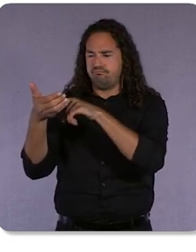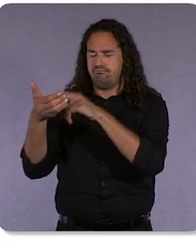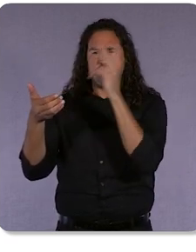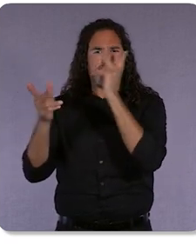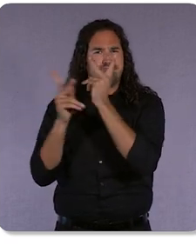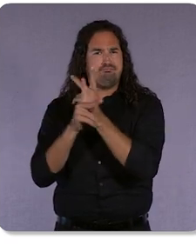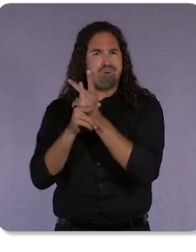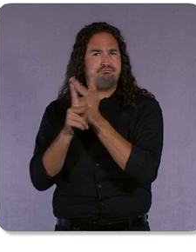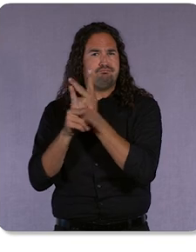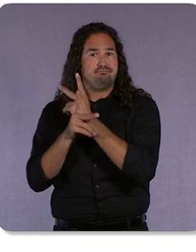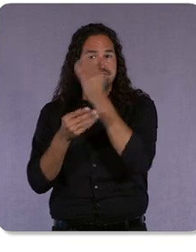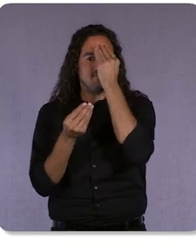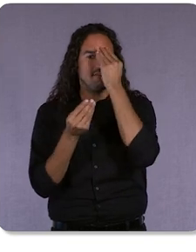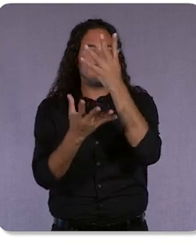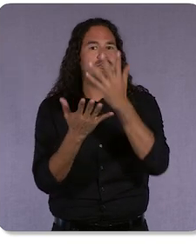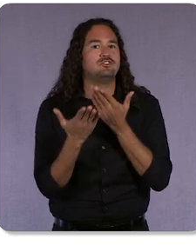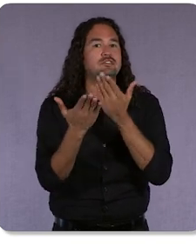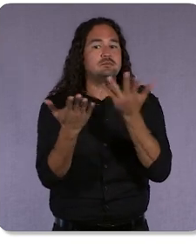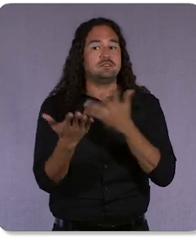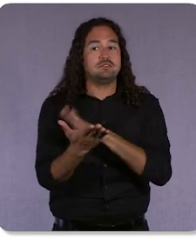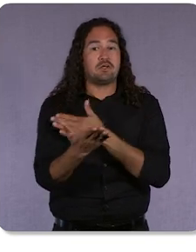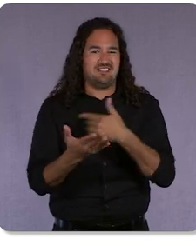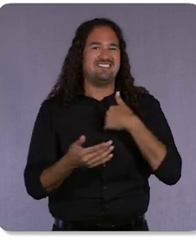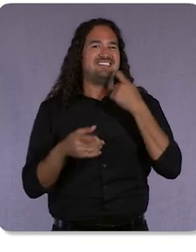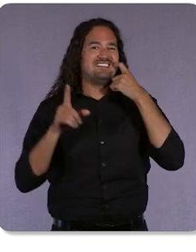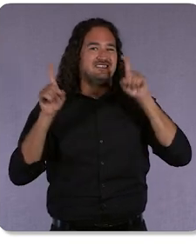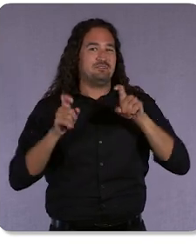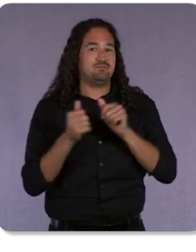I tried this out recently with my girls. Let’s check it out.